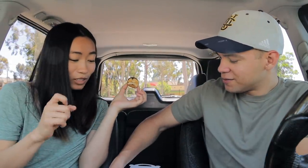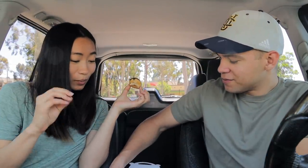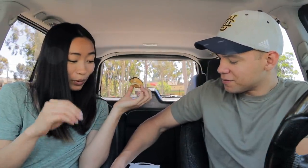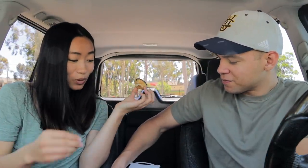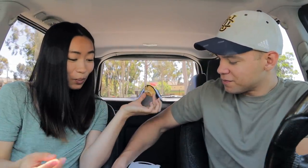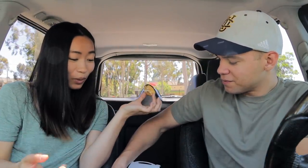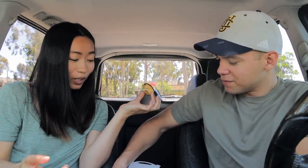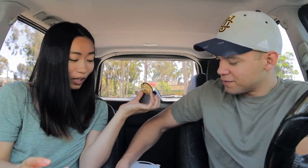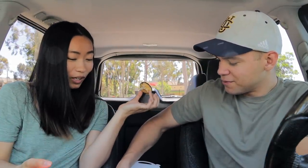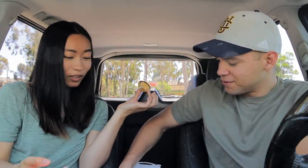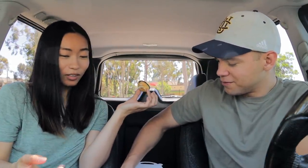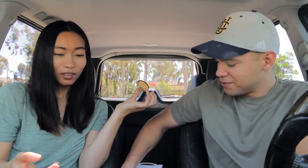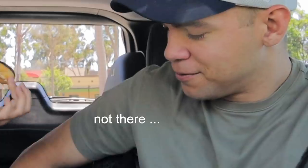Where else am I supposed to put it?